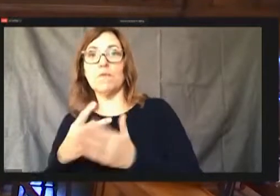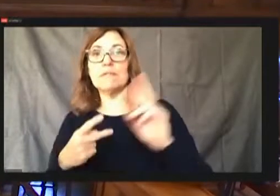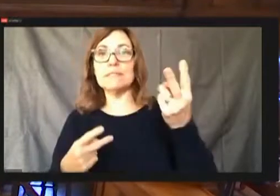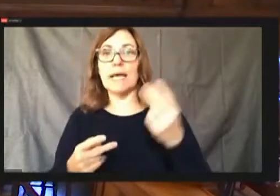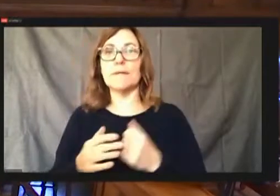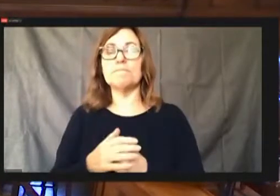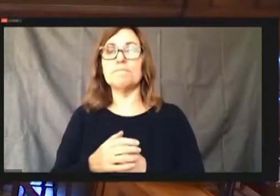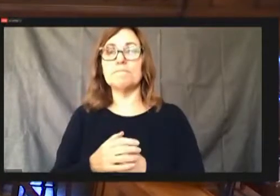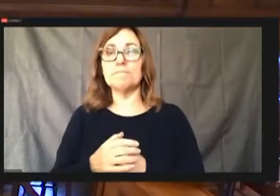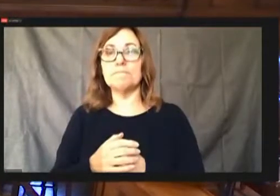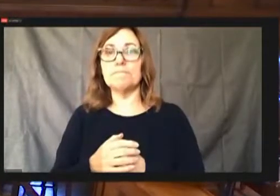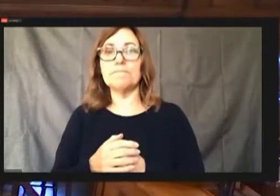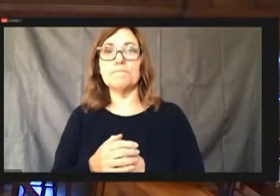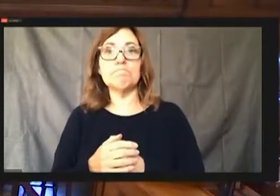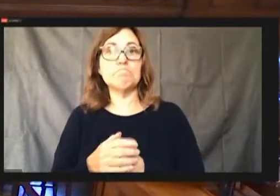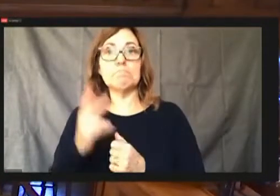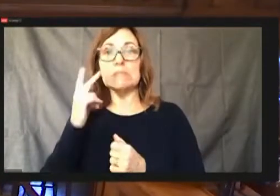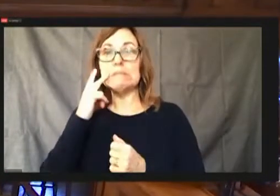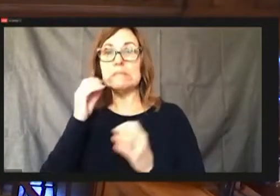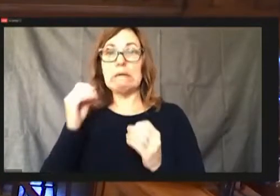you know, all those.